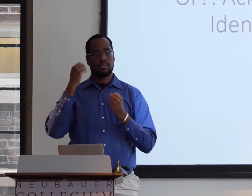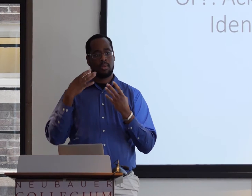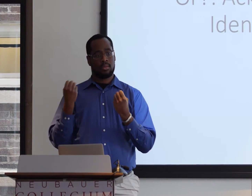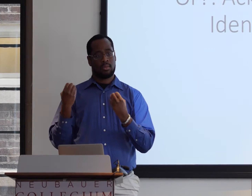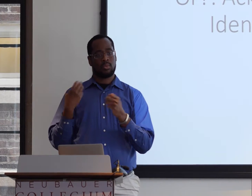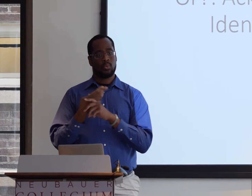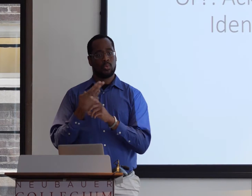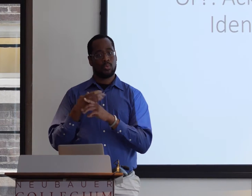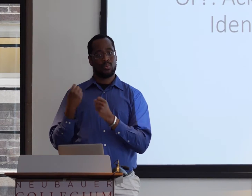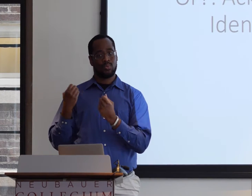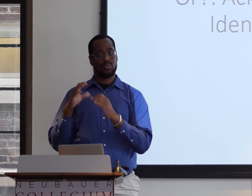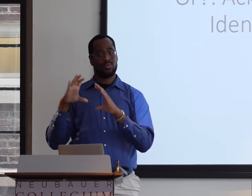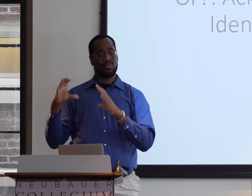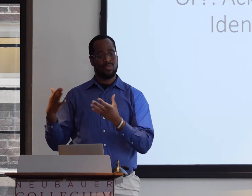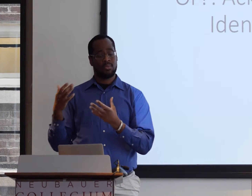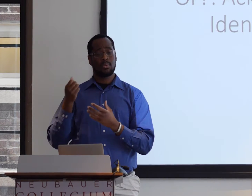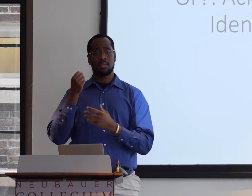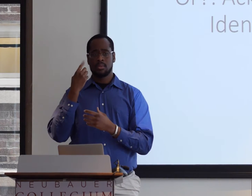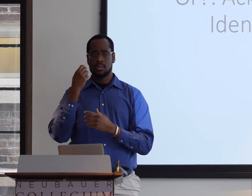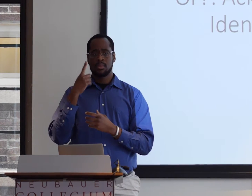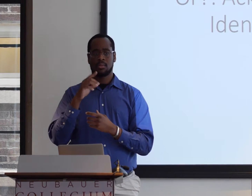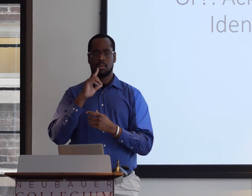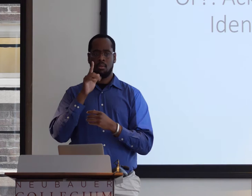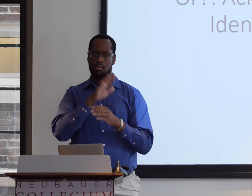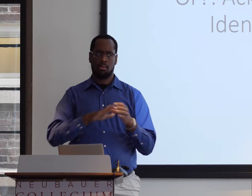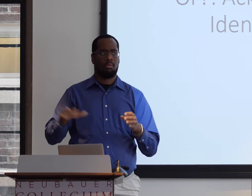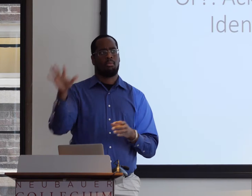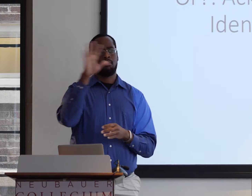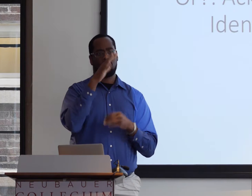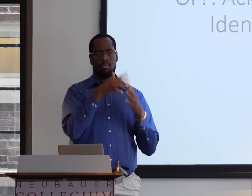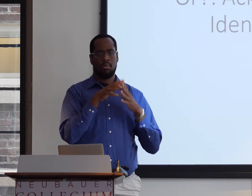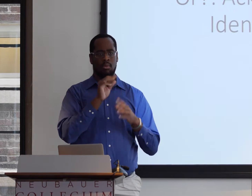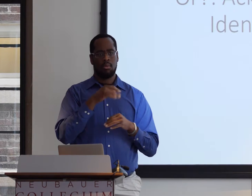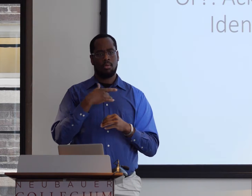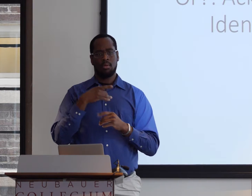There is a lot of variety within Black Deaf ASL users across America.